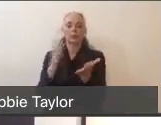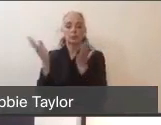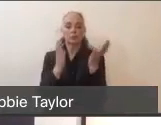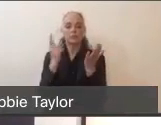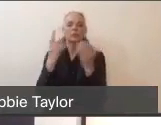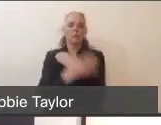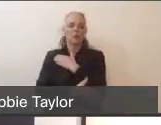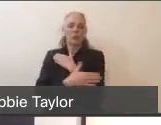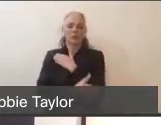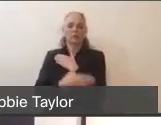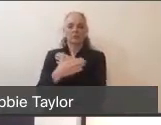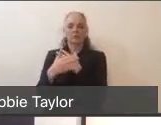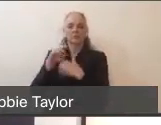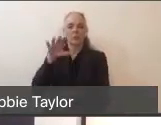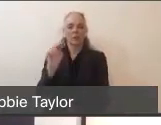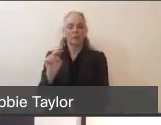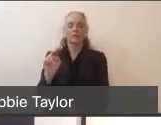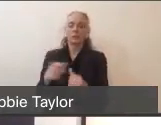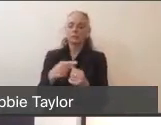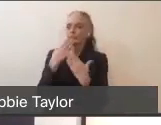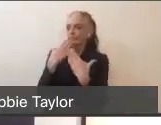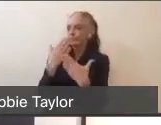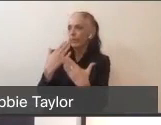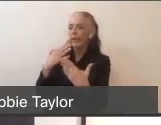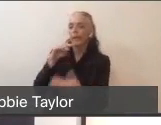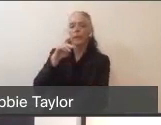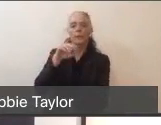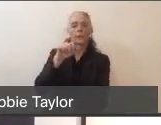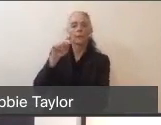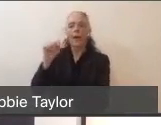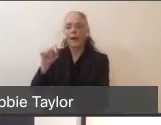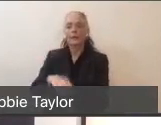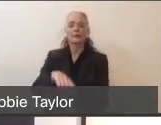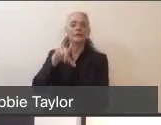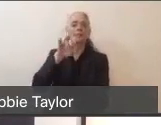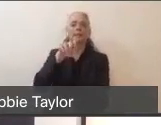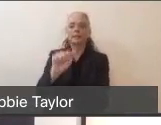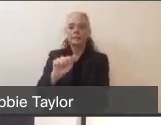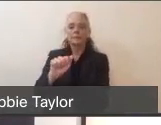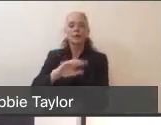And I want to start by just thanking Matt and Lisa and all the people on the public health team